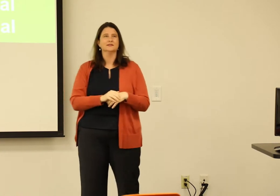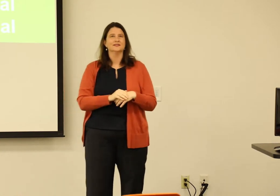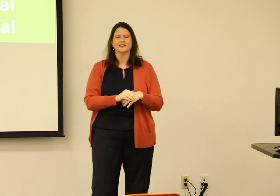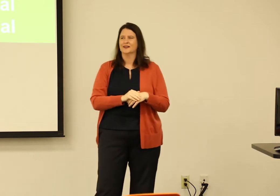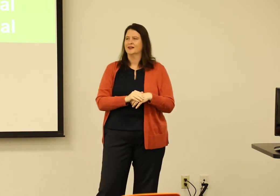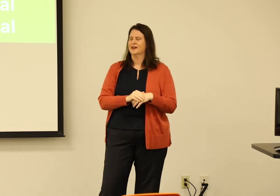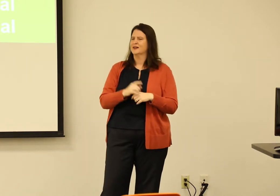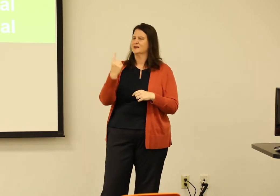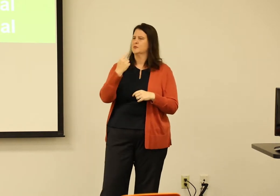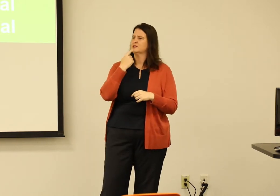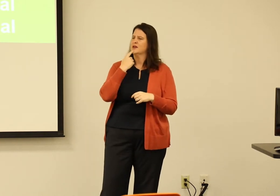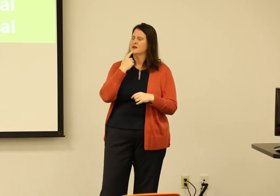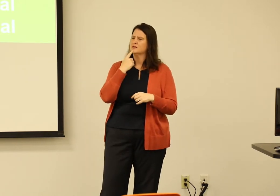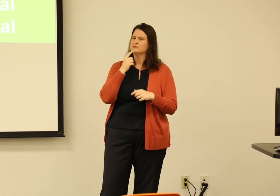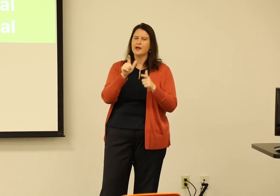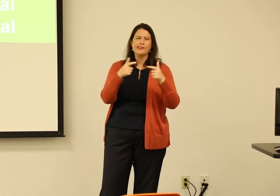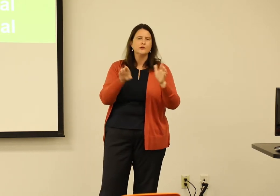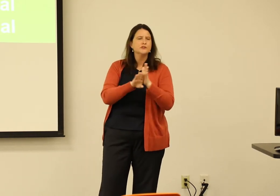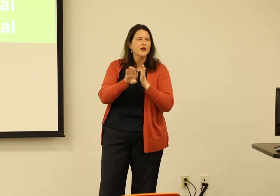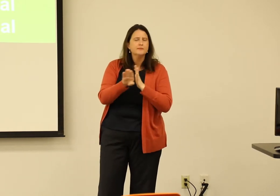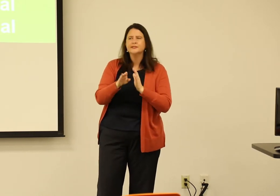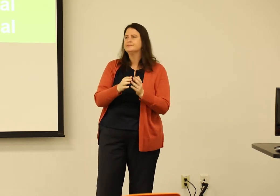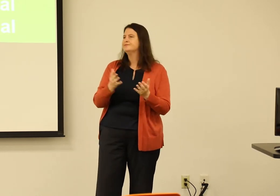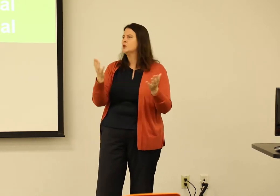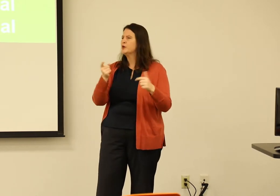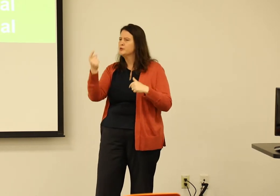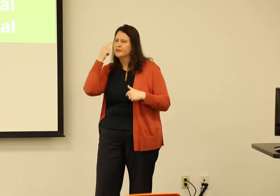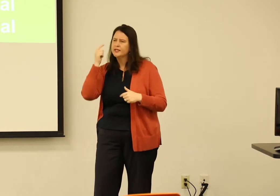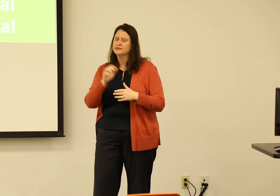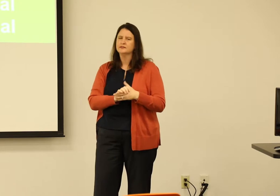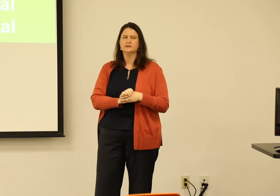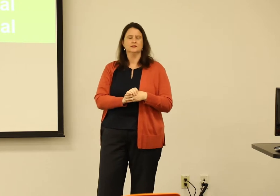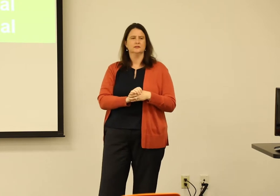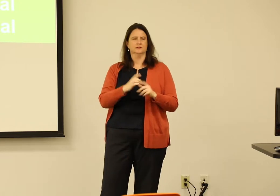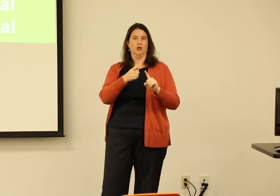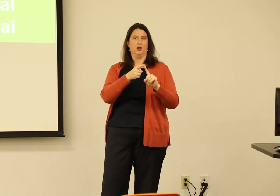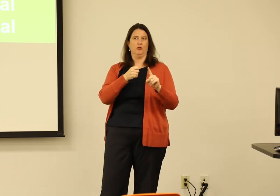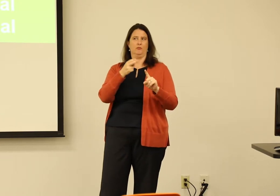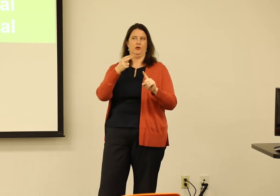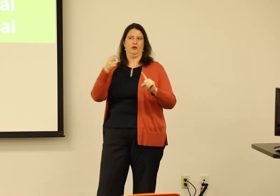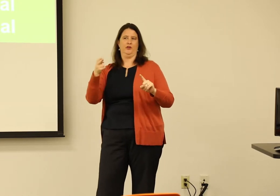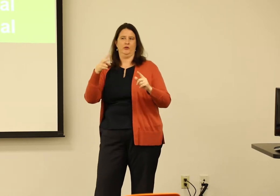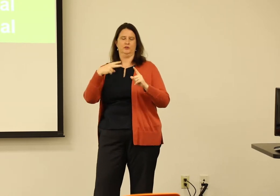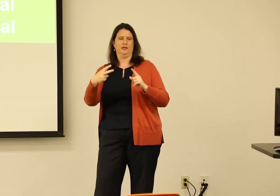I was at school in England, and someone said to me "What do you think about language development